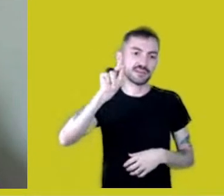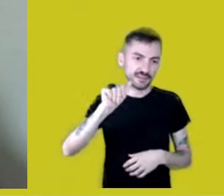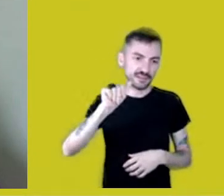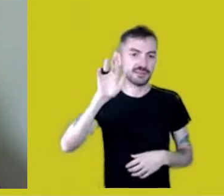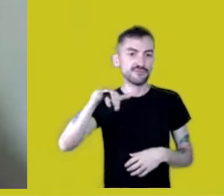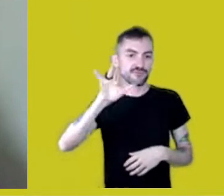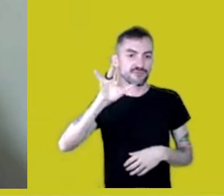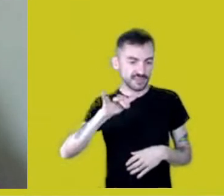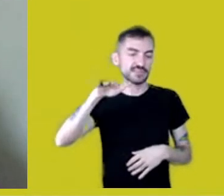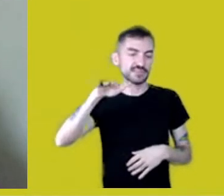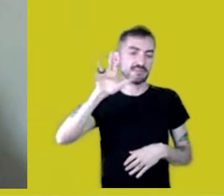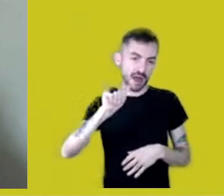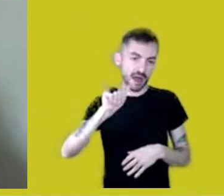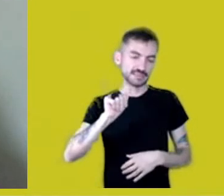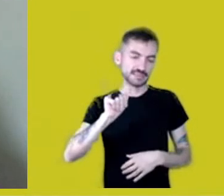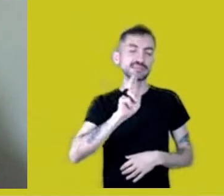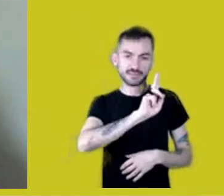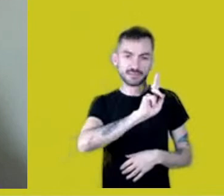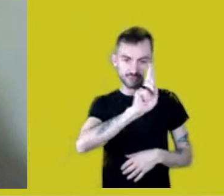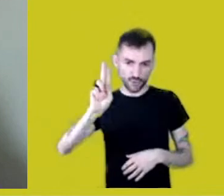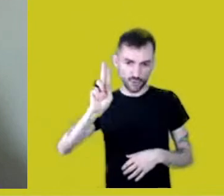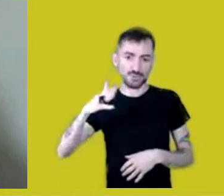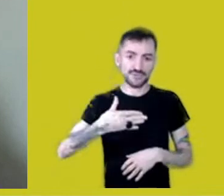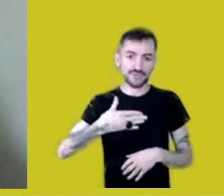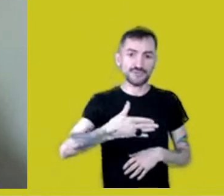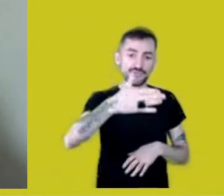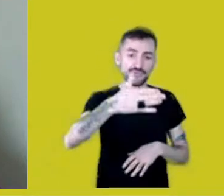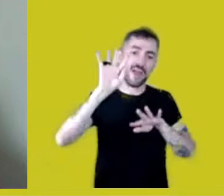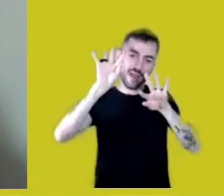we are drawing to a close,